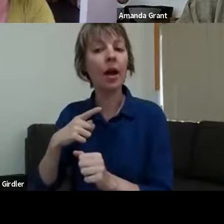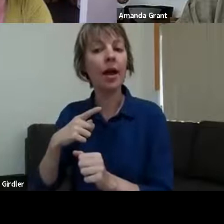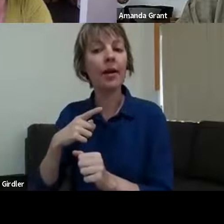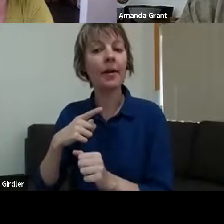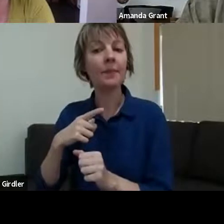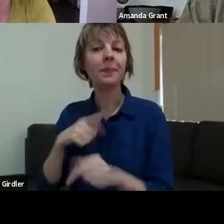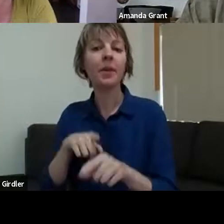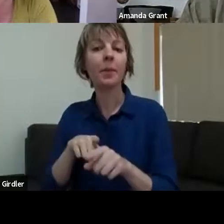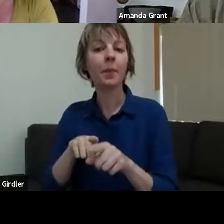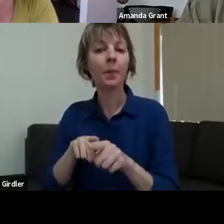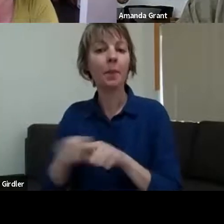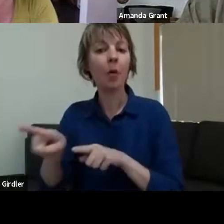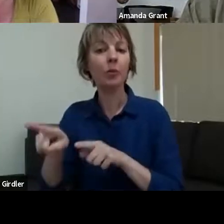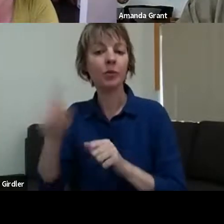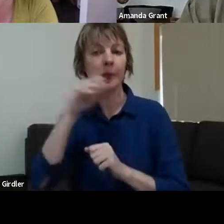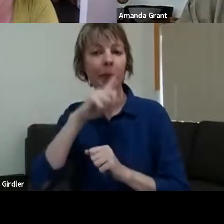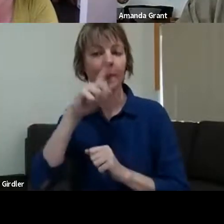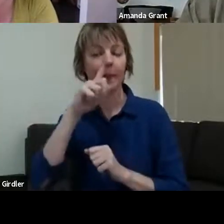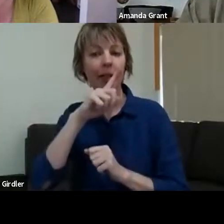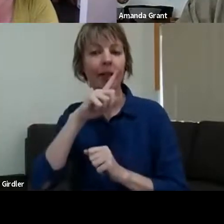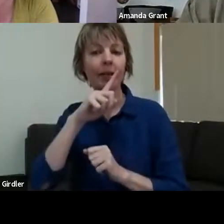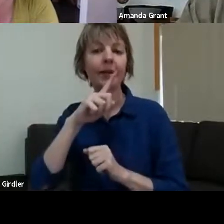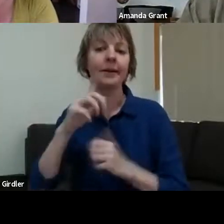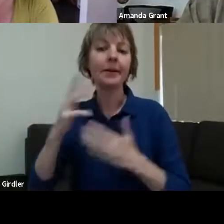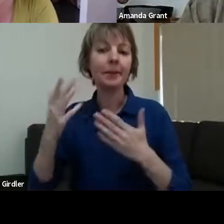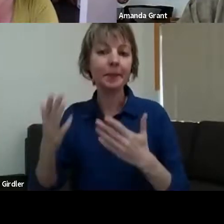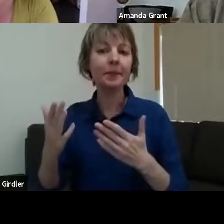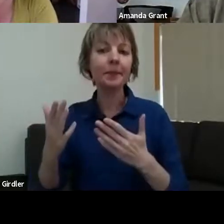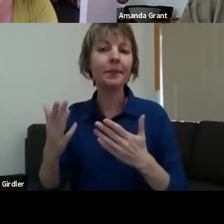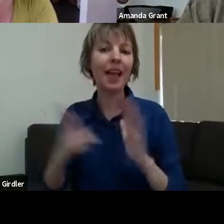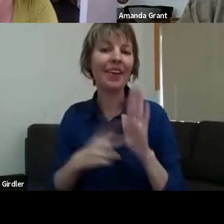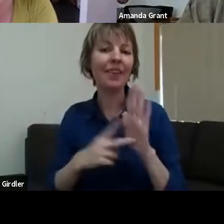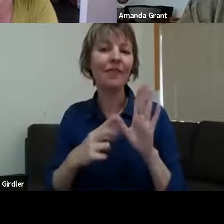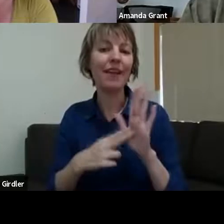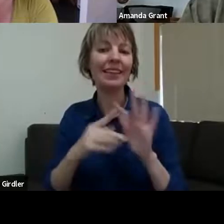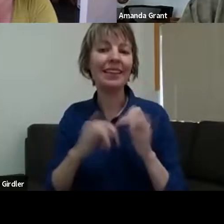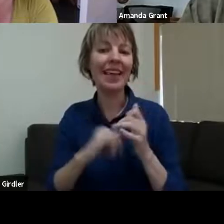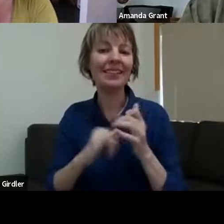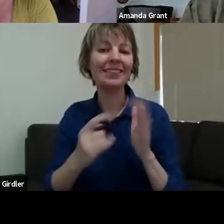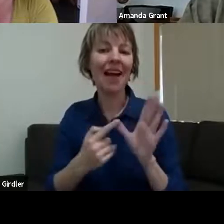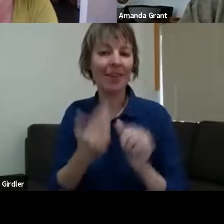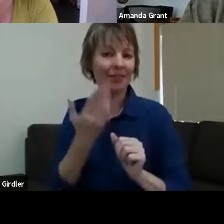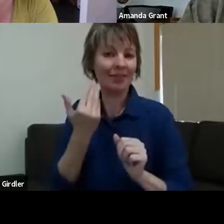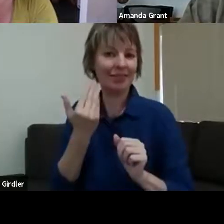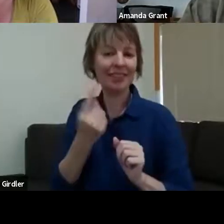who's inland - as Vanessa was just talking about - that becomes, I think, quite a different sort of scenario. >> AMANDA GRANT: Mmm. Mmm.